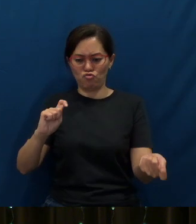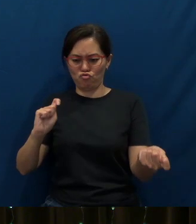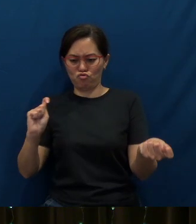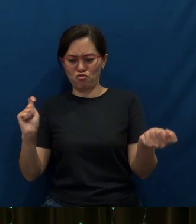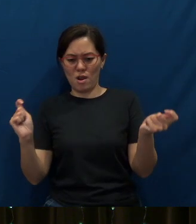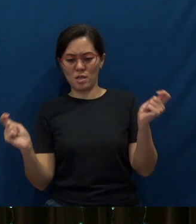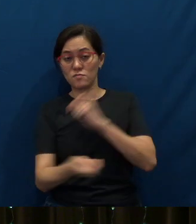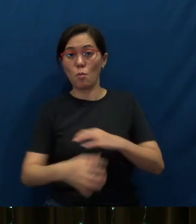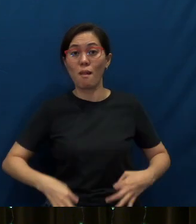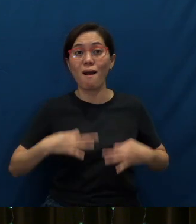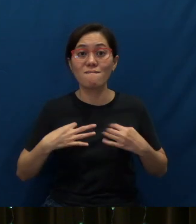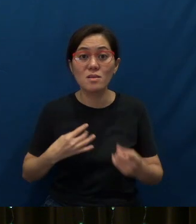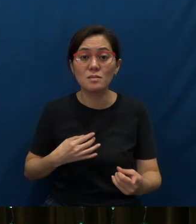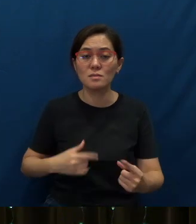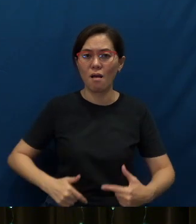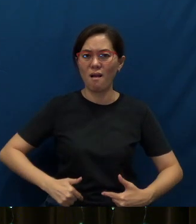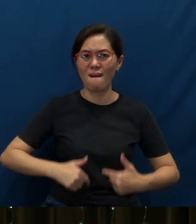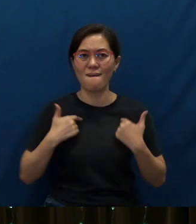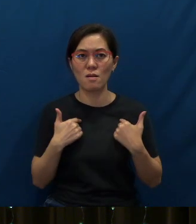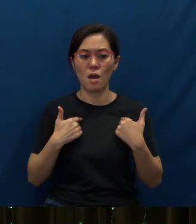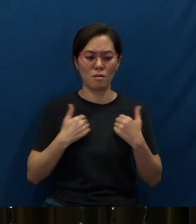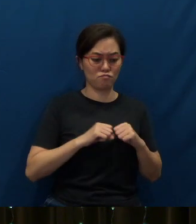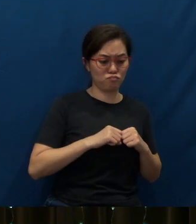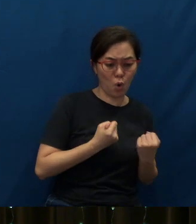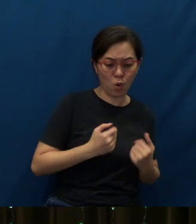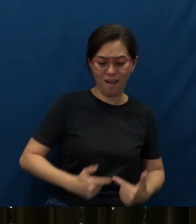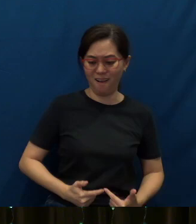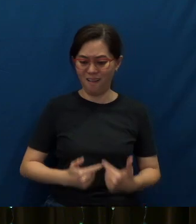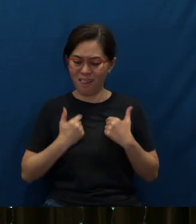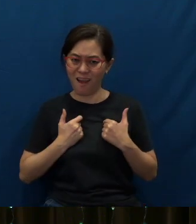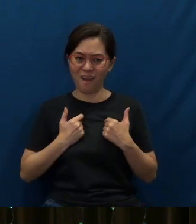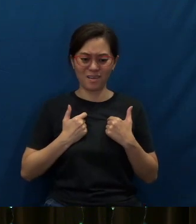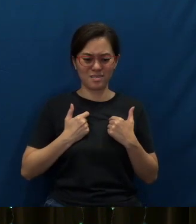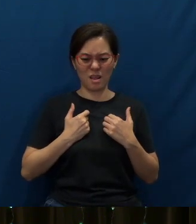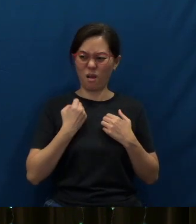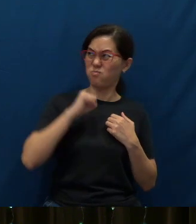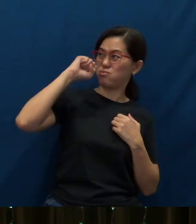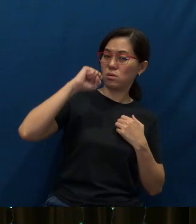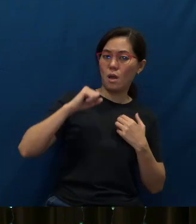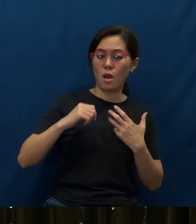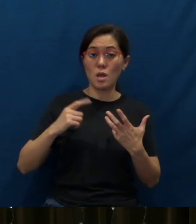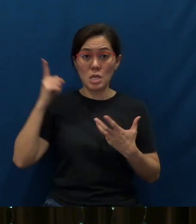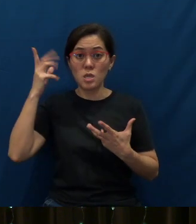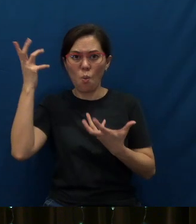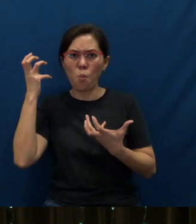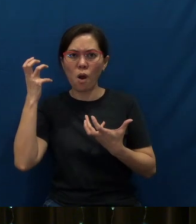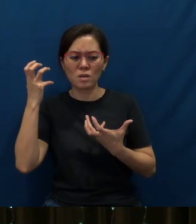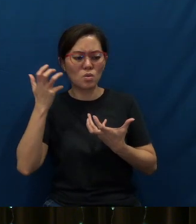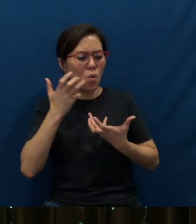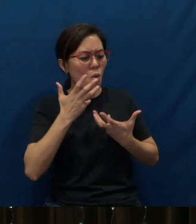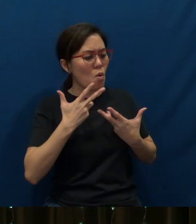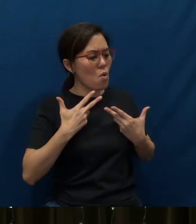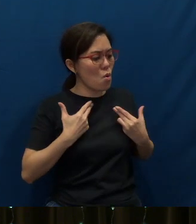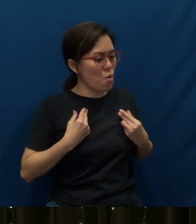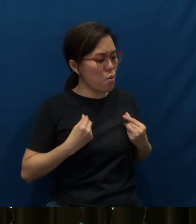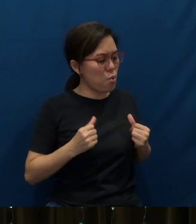lives that are broken, lives that are rebellious, that he wants to heal, as well as our own